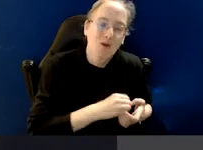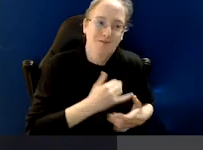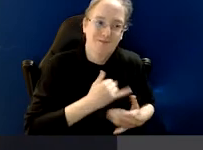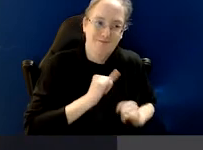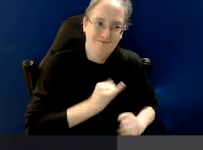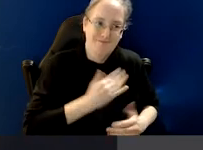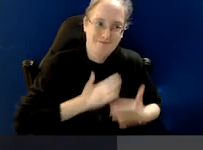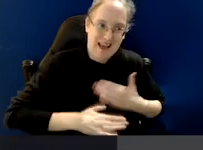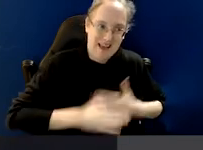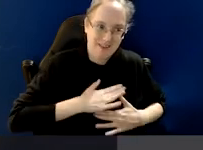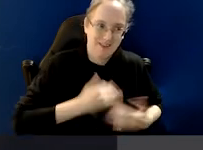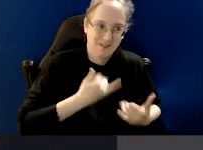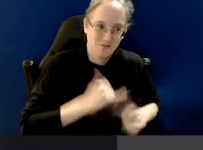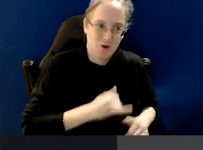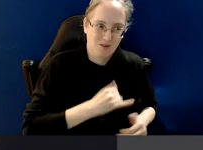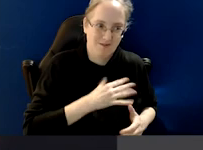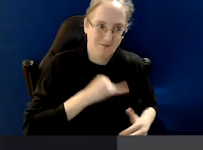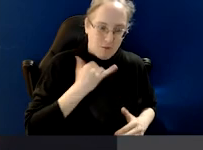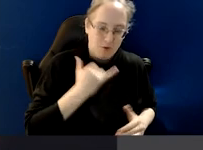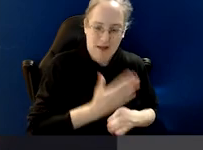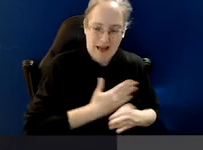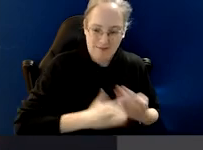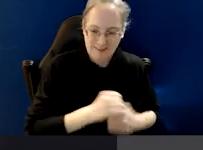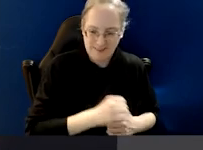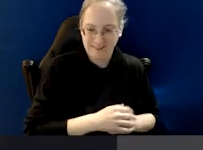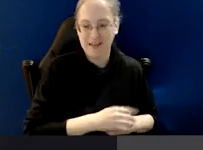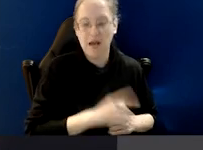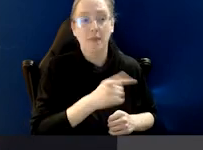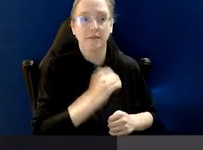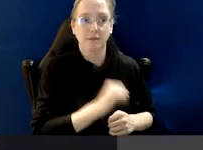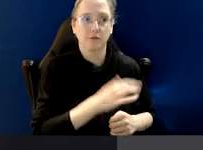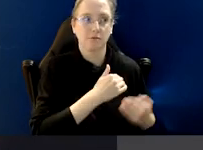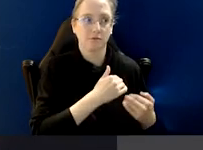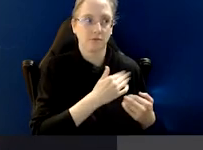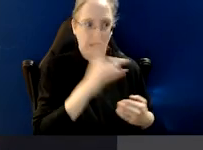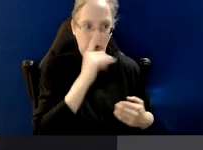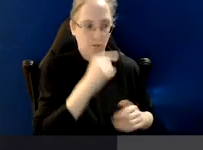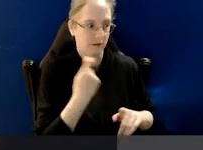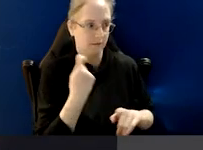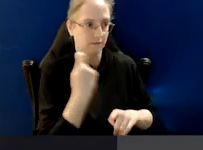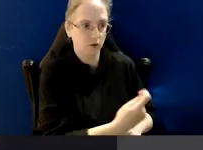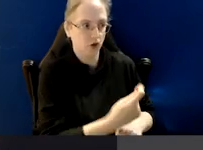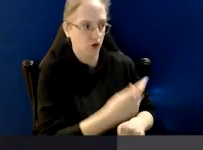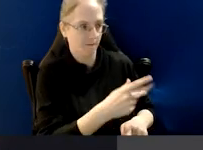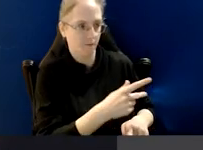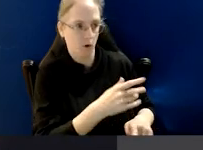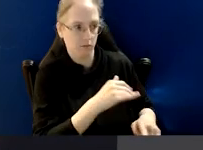And they're still liable to prosecution for making